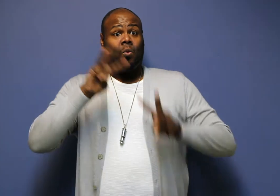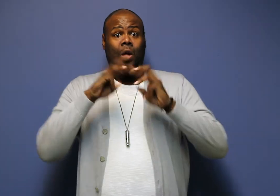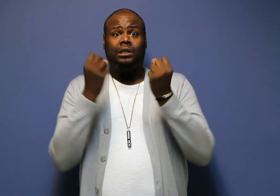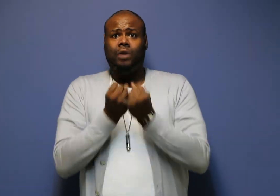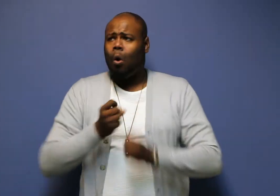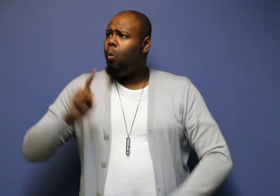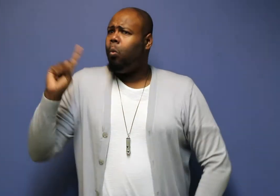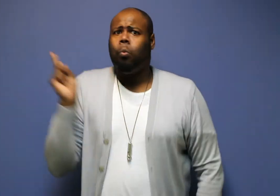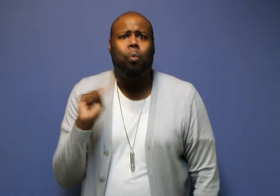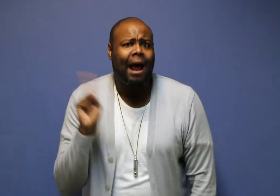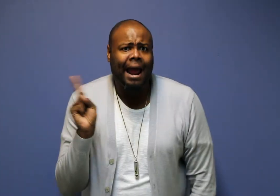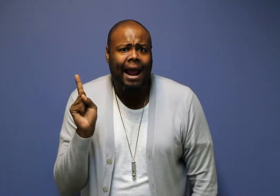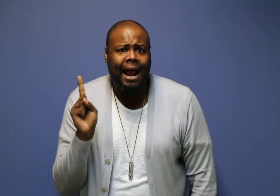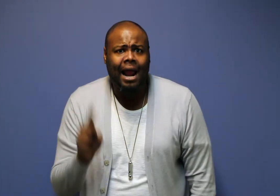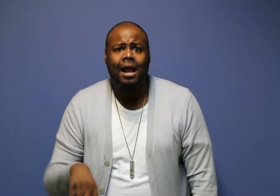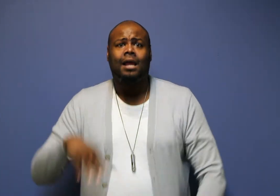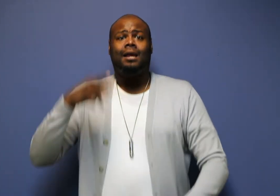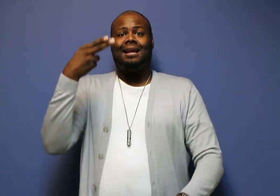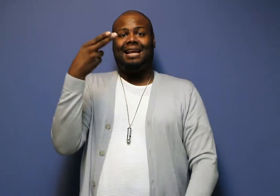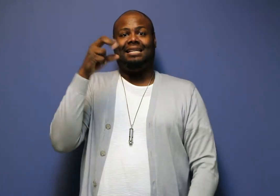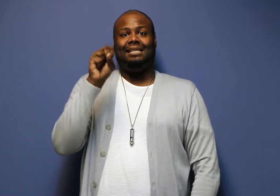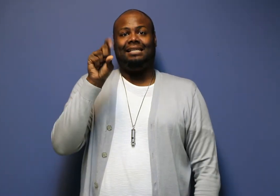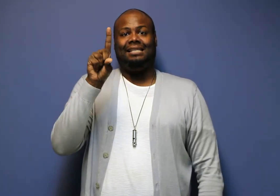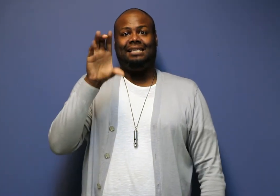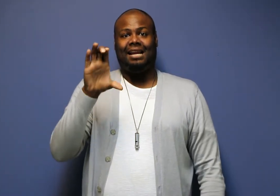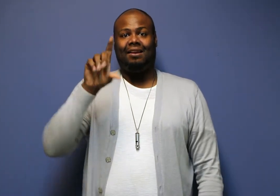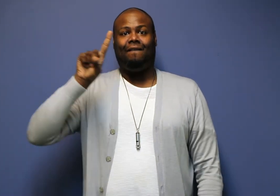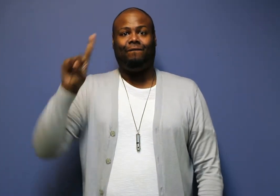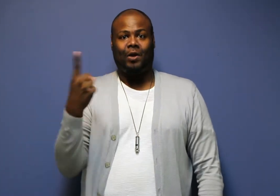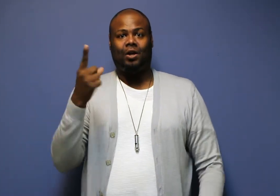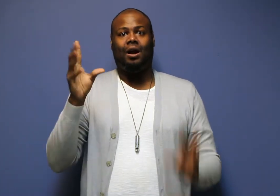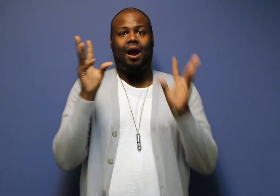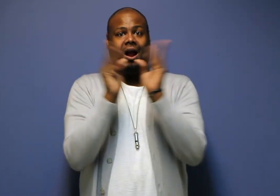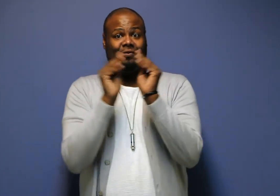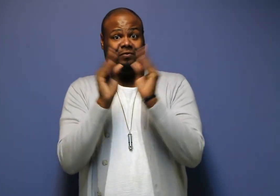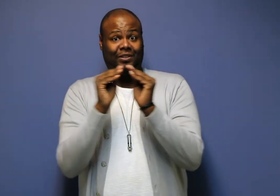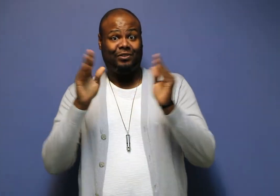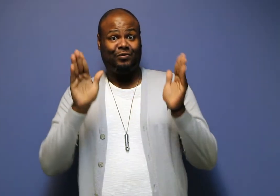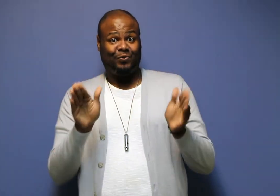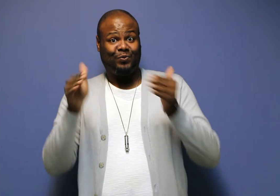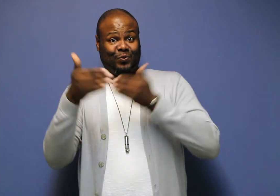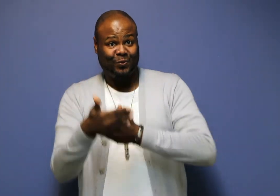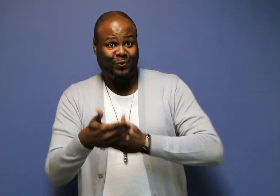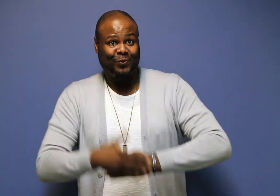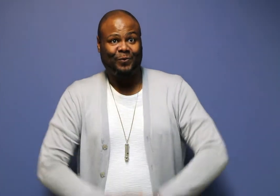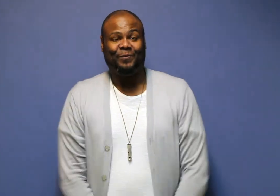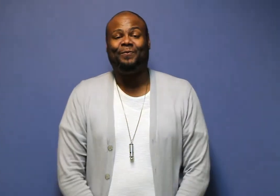These workshops will be located at HSDC's first floor conference room.